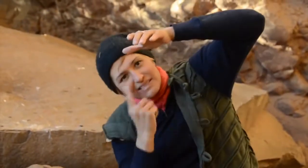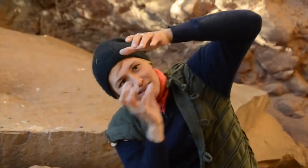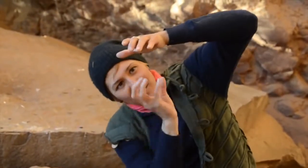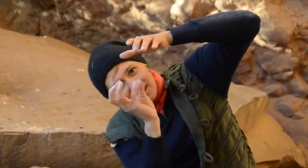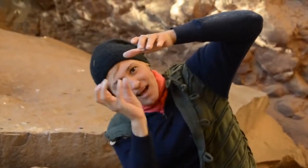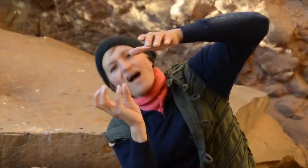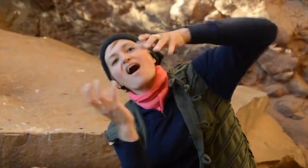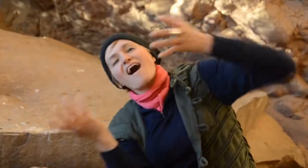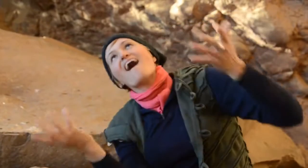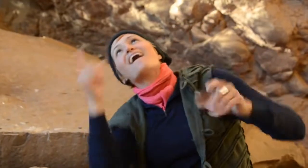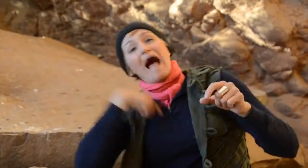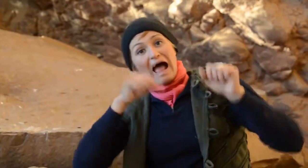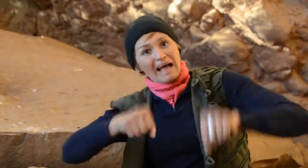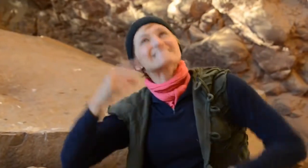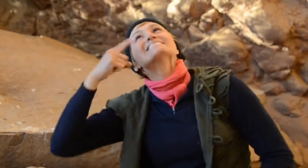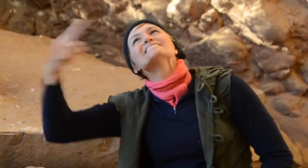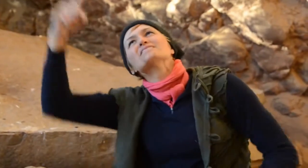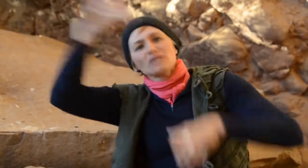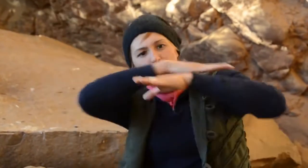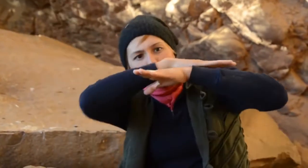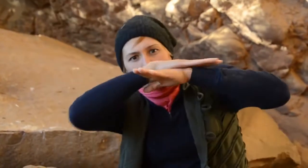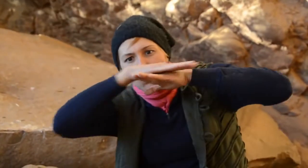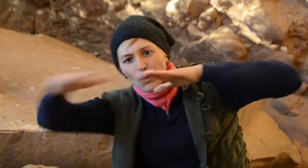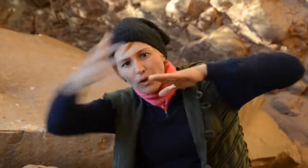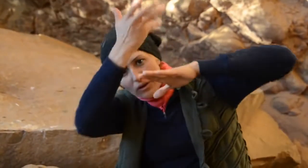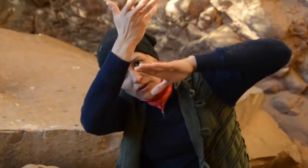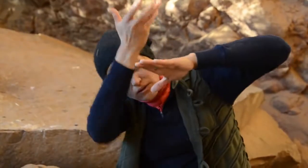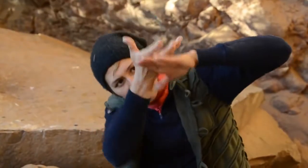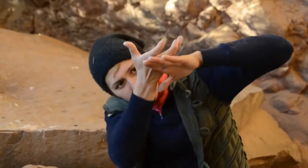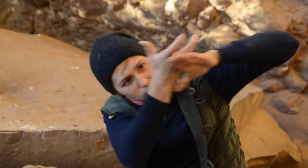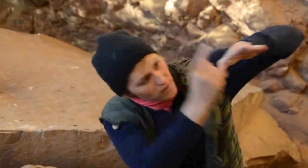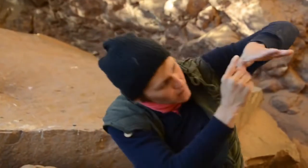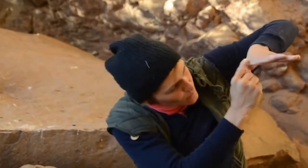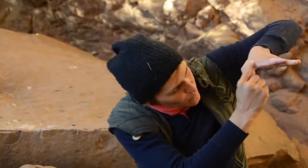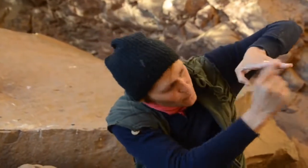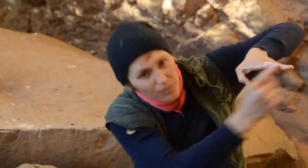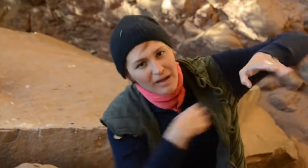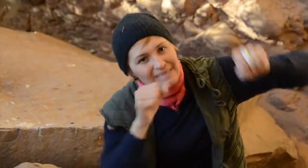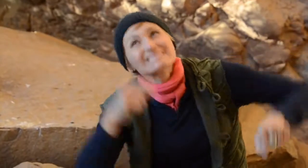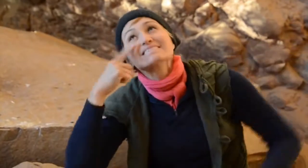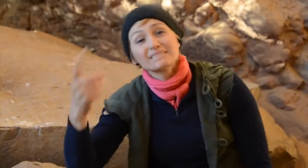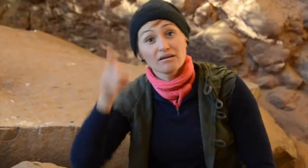The bottom of that stone would have the imprints. That is how this came to be.